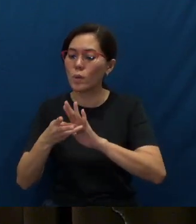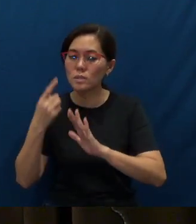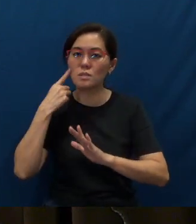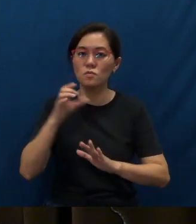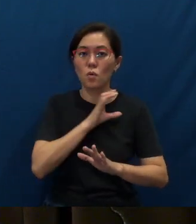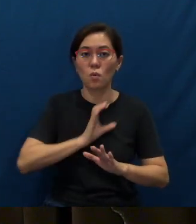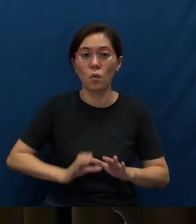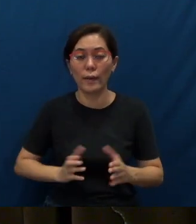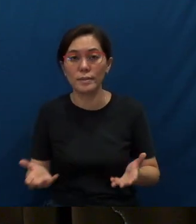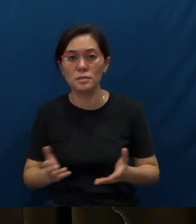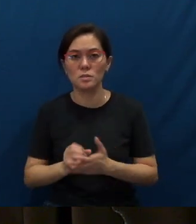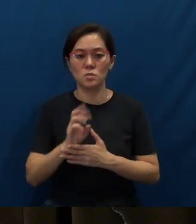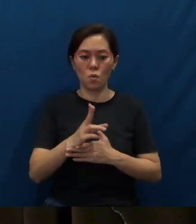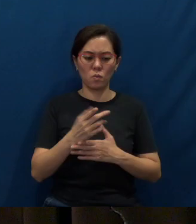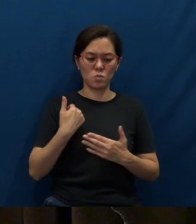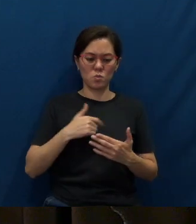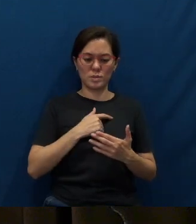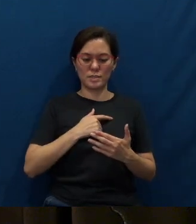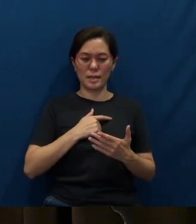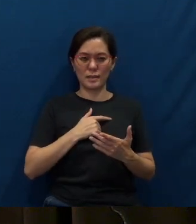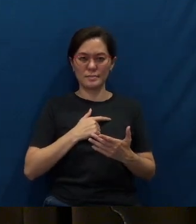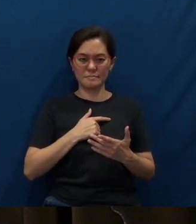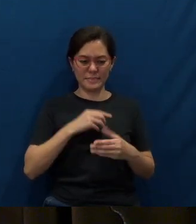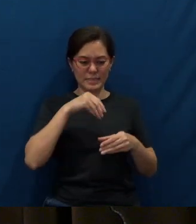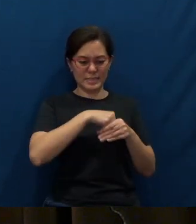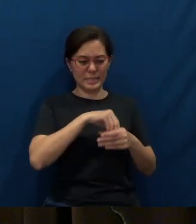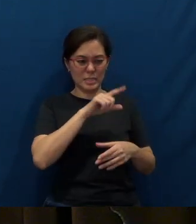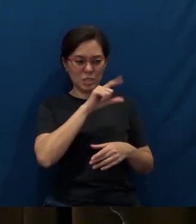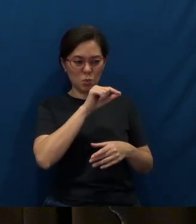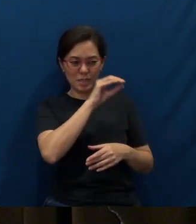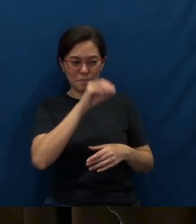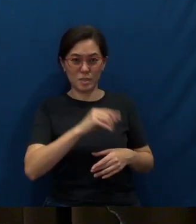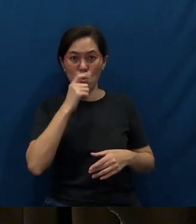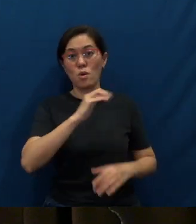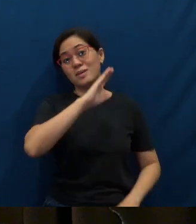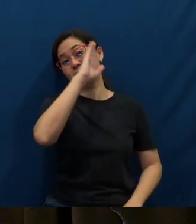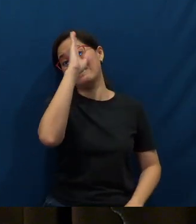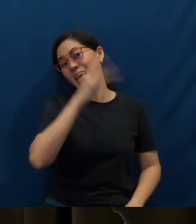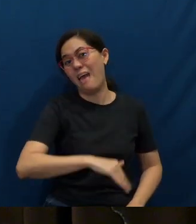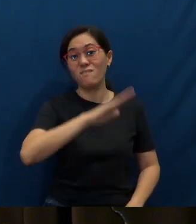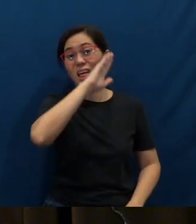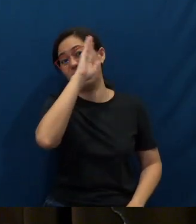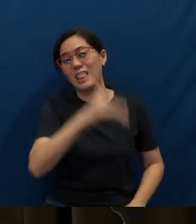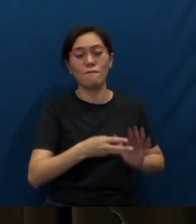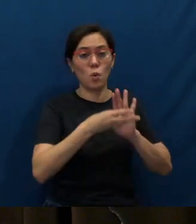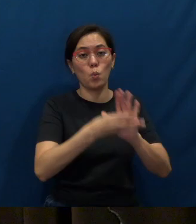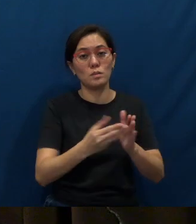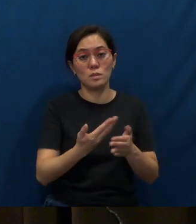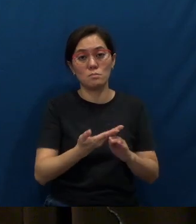Or are we part of the 20% that's never ever witnessed?